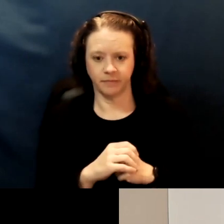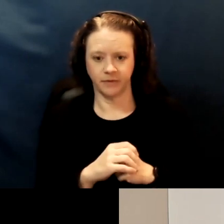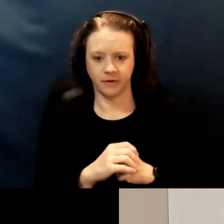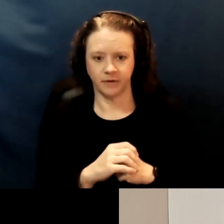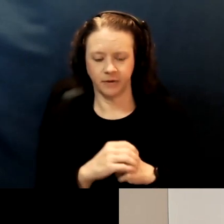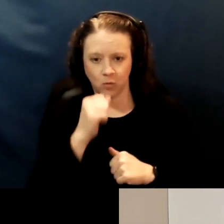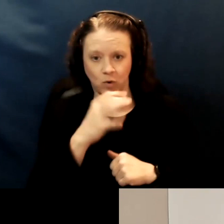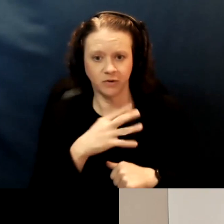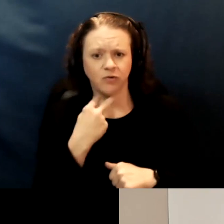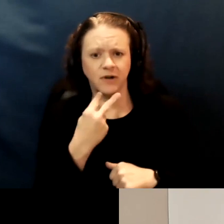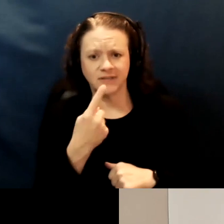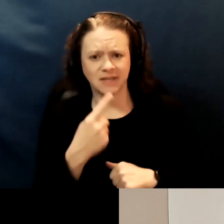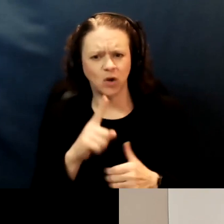[Woman] What is your website, please?